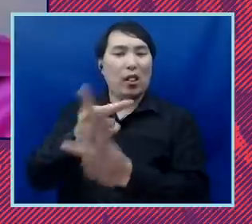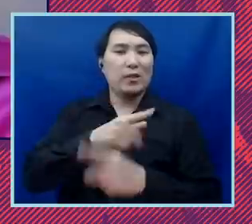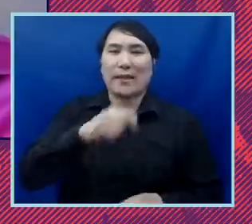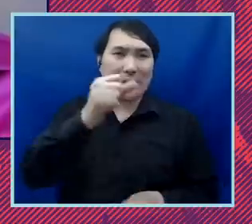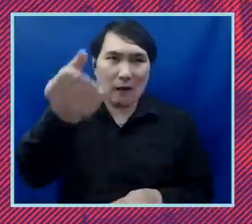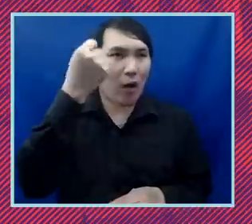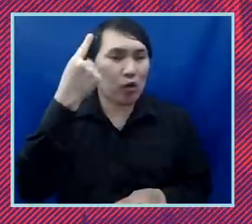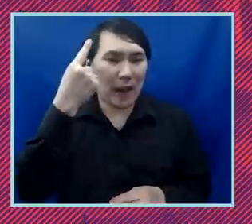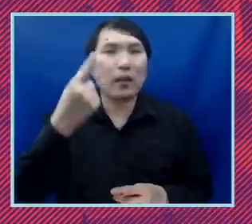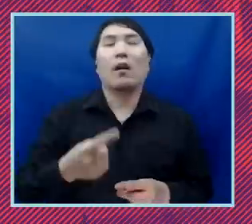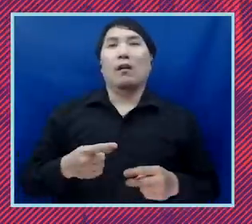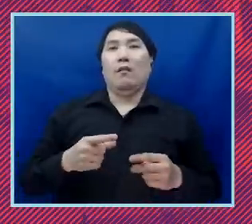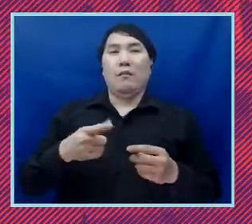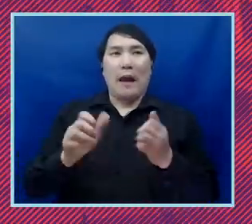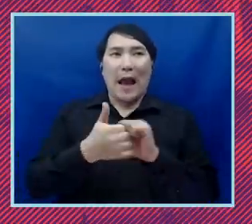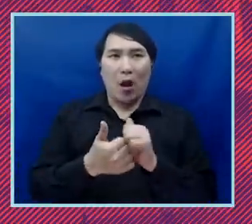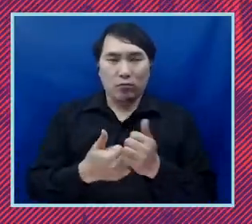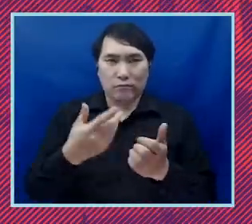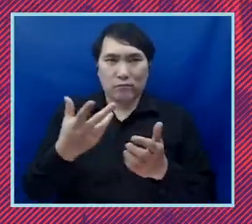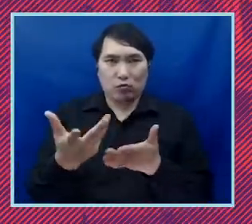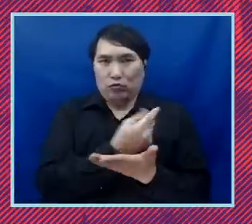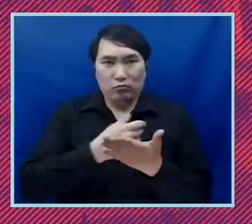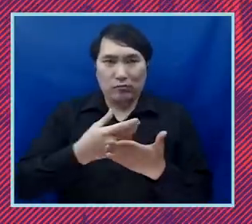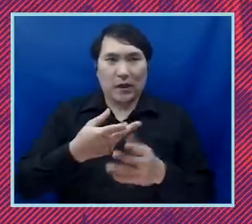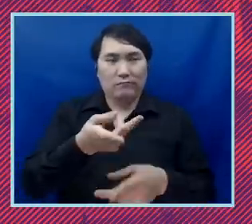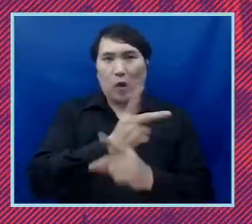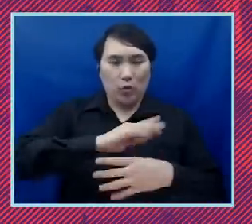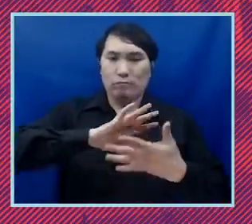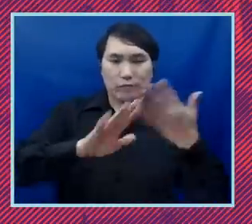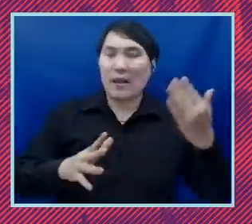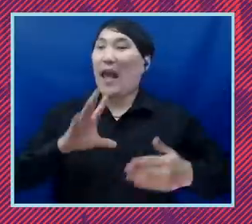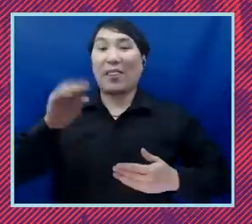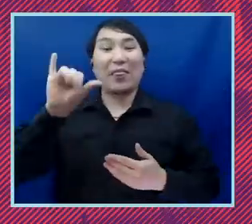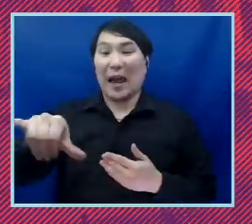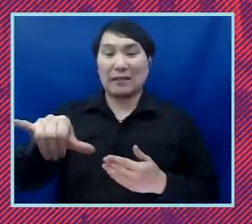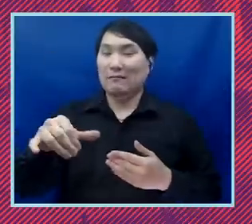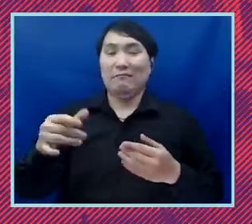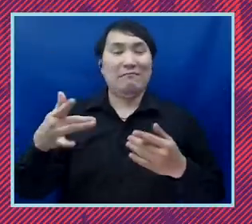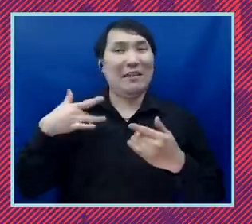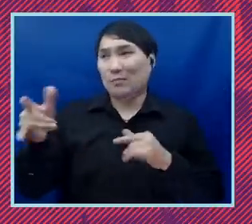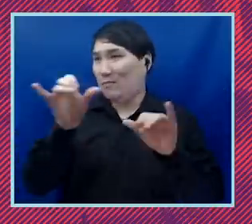equity and that's the story of many black families um in this country and so we know historically